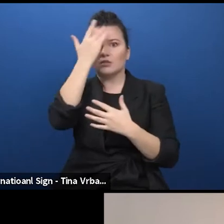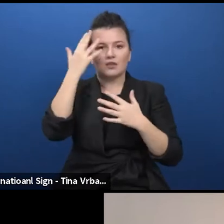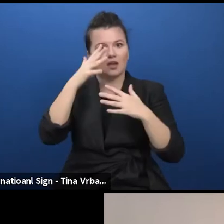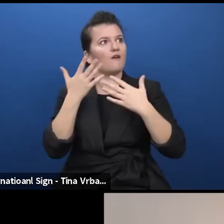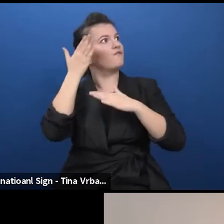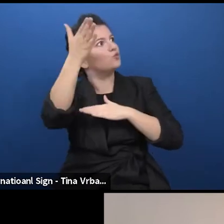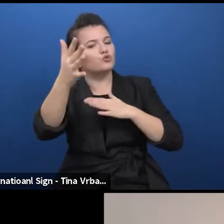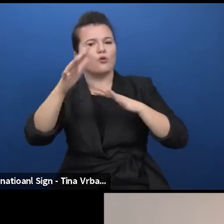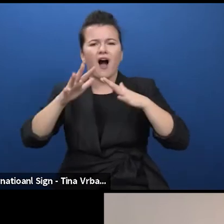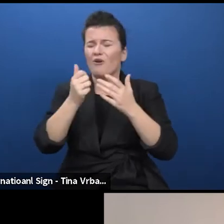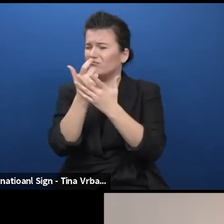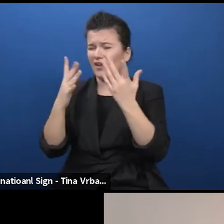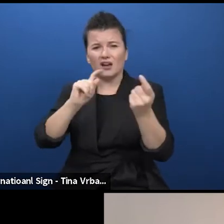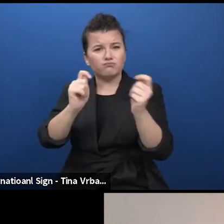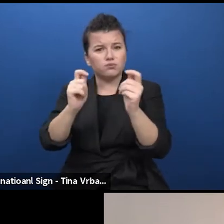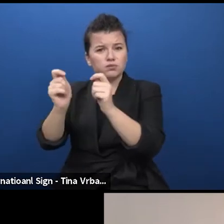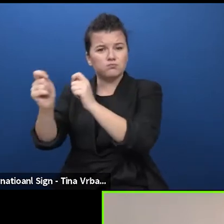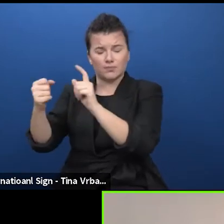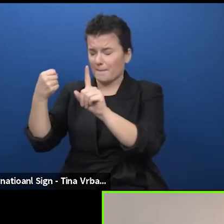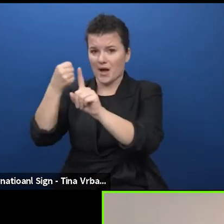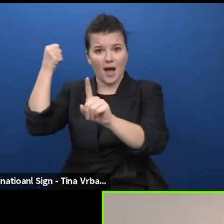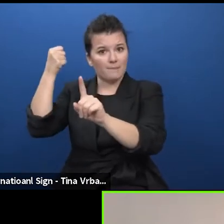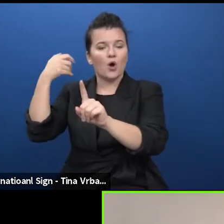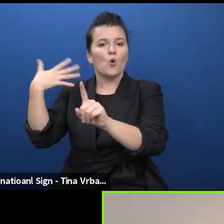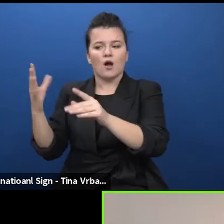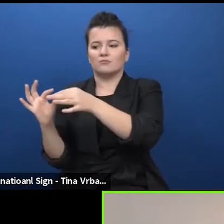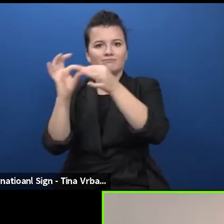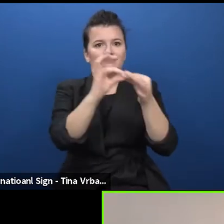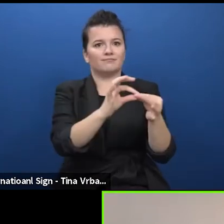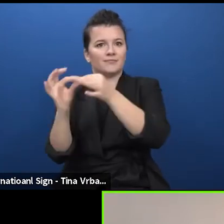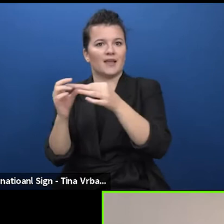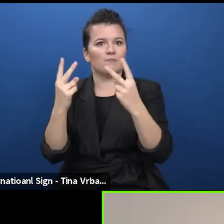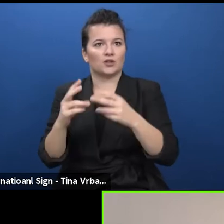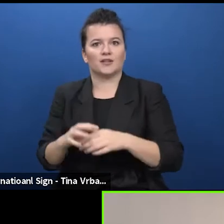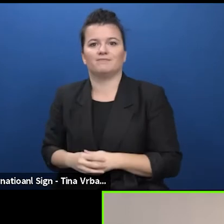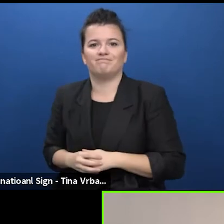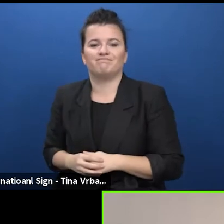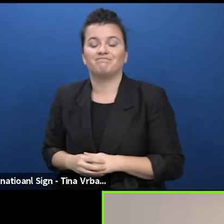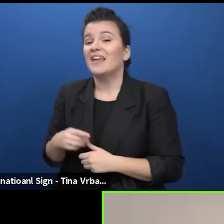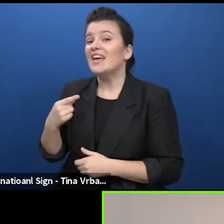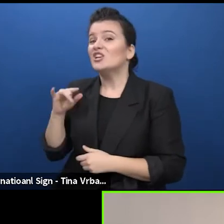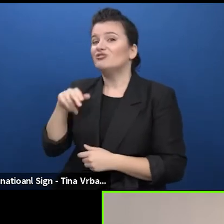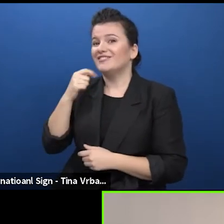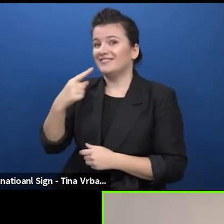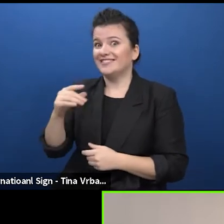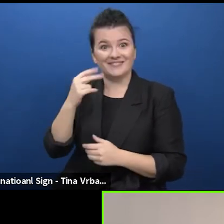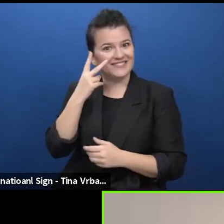all this. So as you can see we have a rich and exciting programme and still